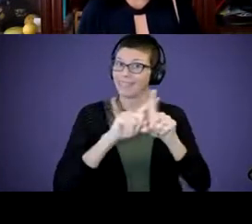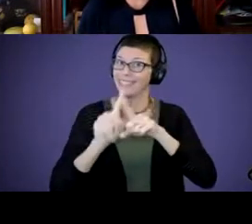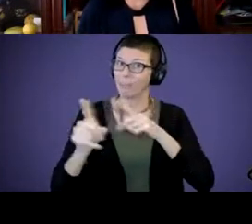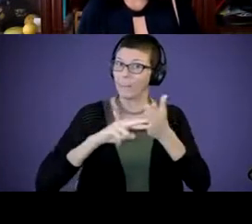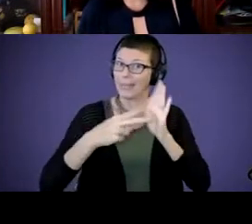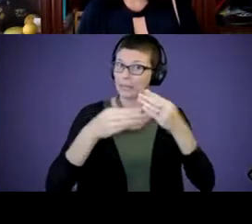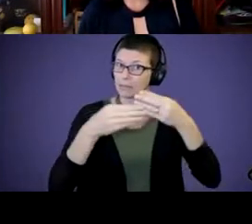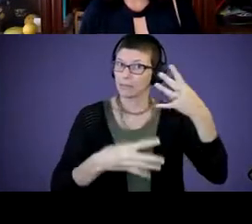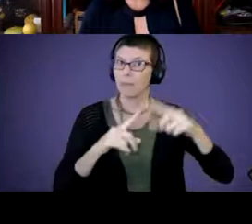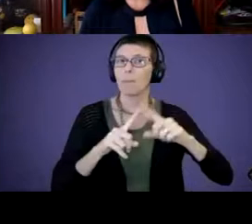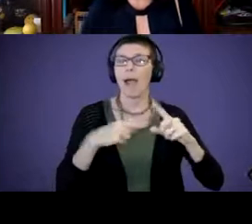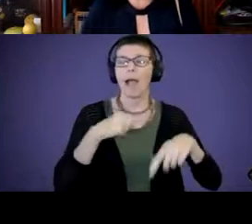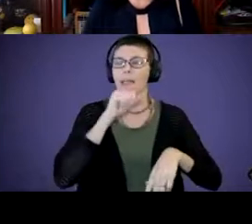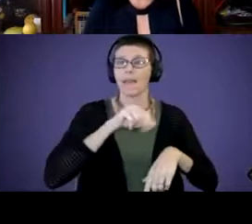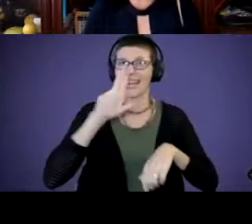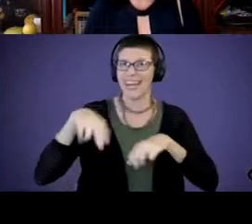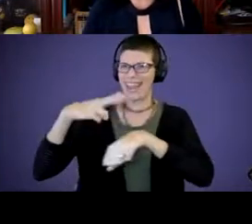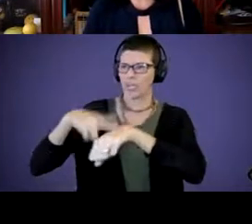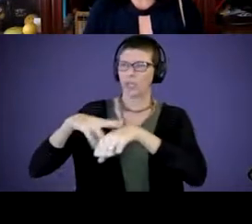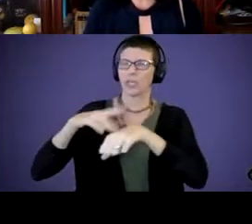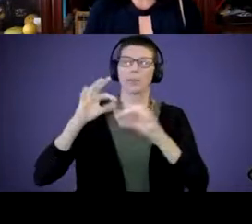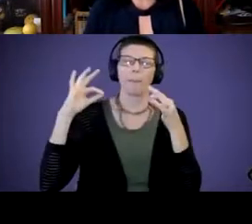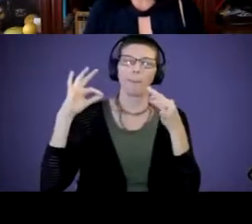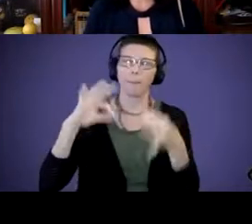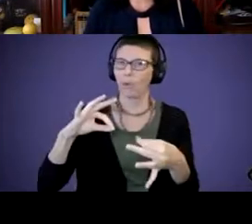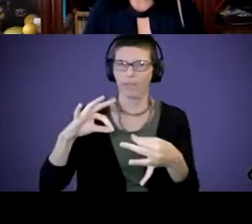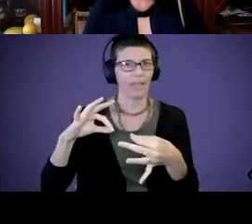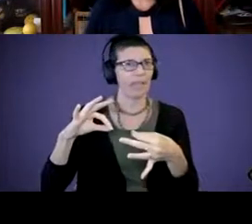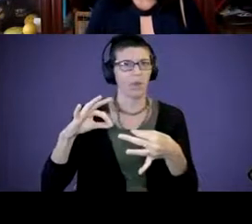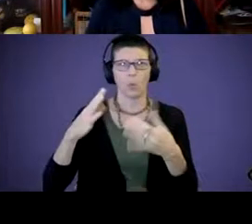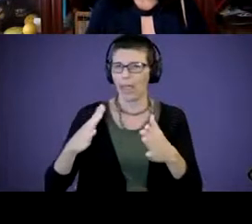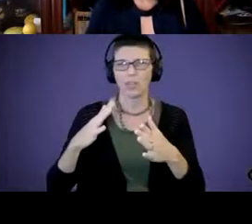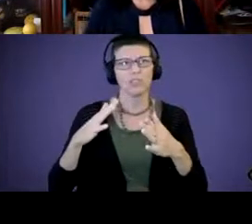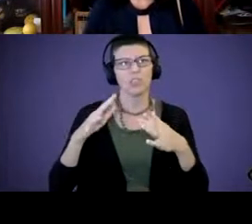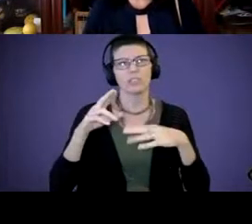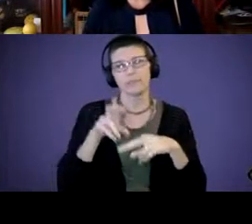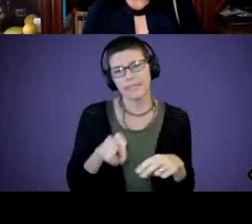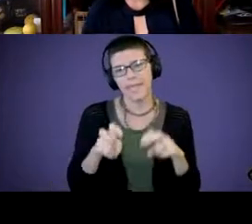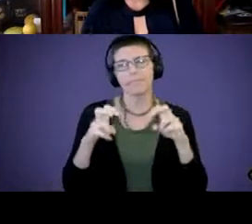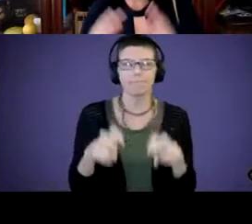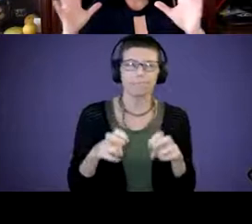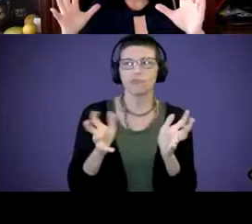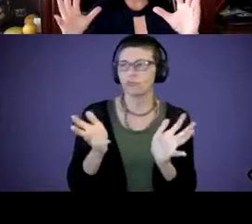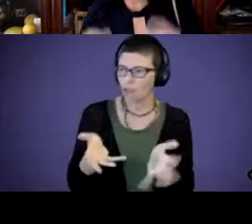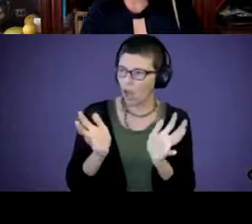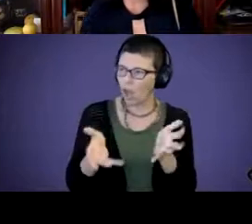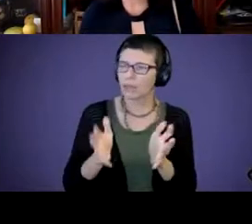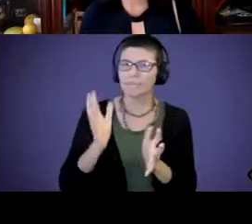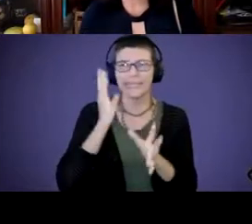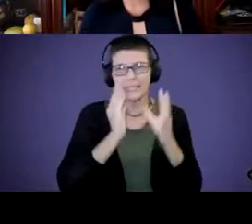that nature is a perfect place to just sit, talk, experience, touch. Great. Thank you.